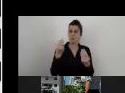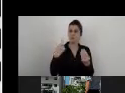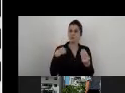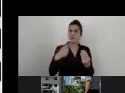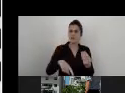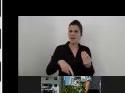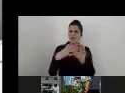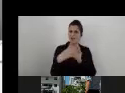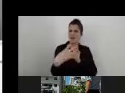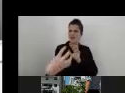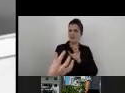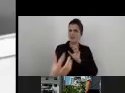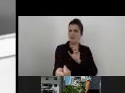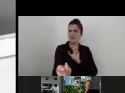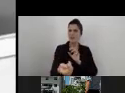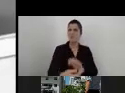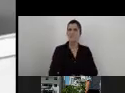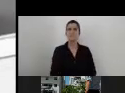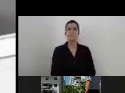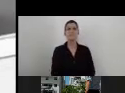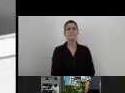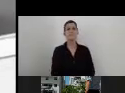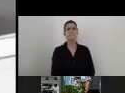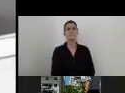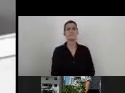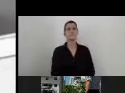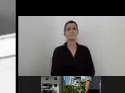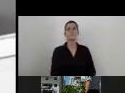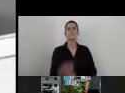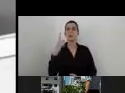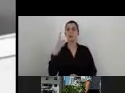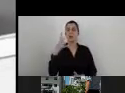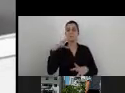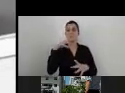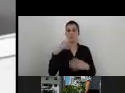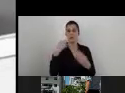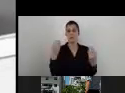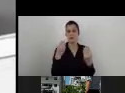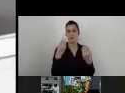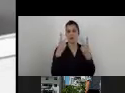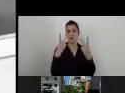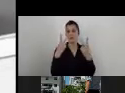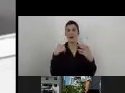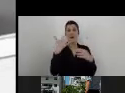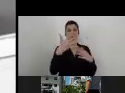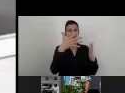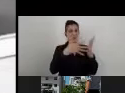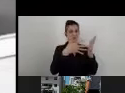One of the main elements that are coming from the auditing process is, of course, the planning.